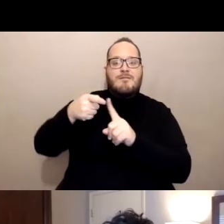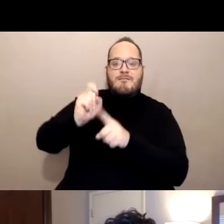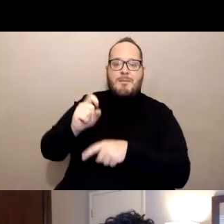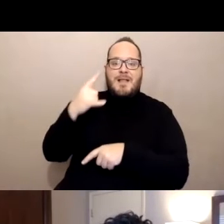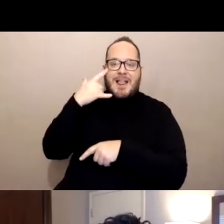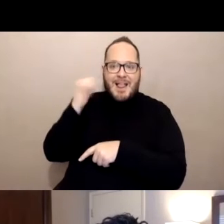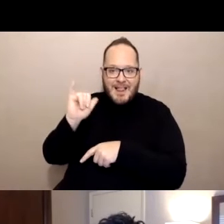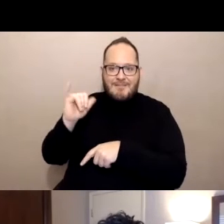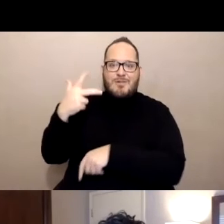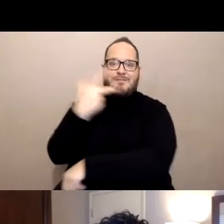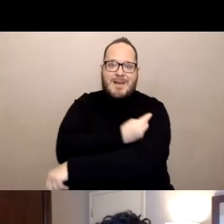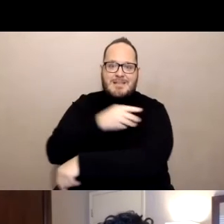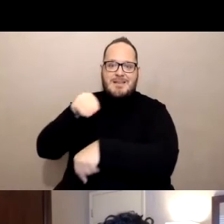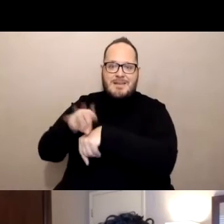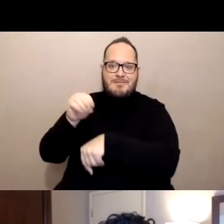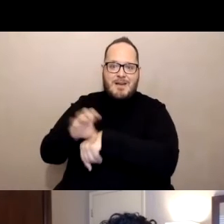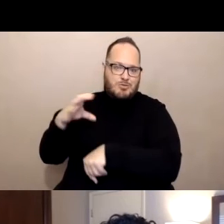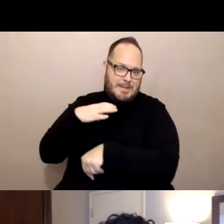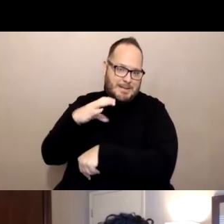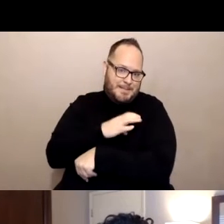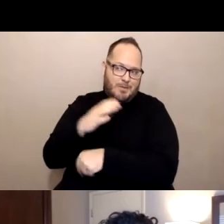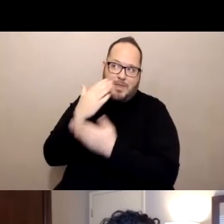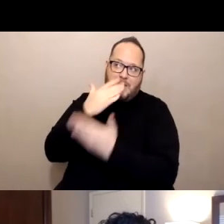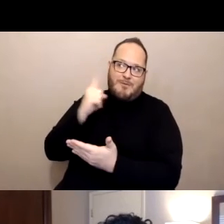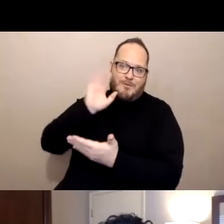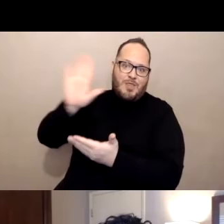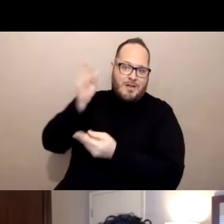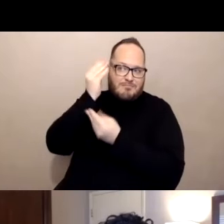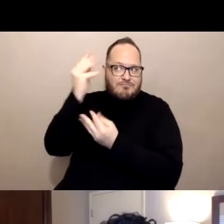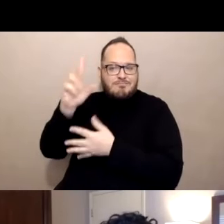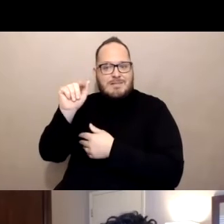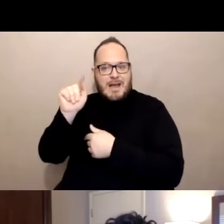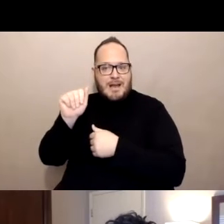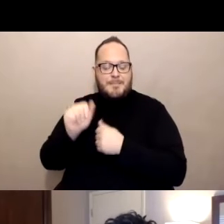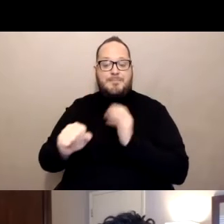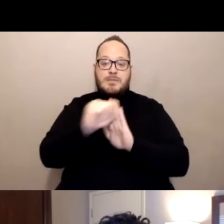So we're thankful for that data. The State Council on Developmental Disabilities